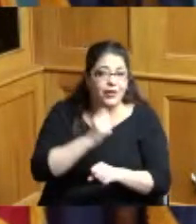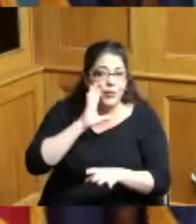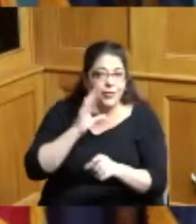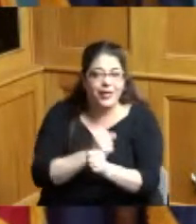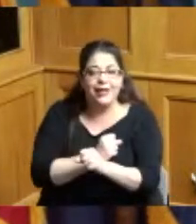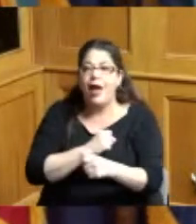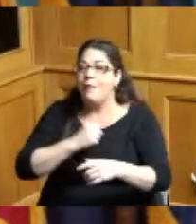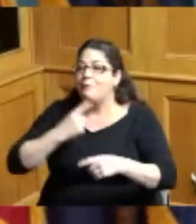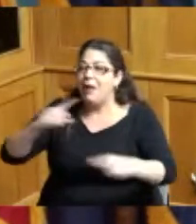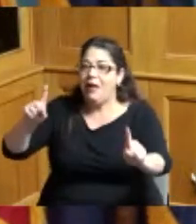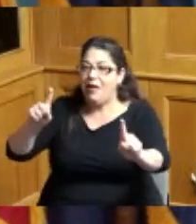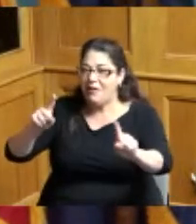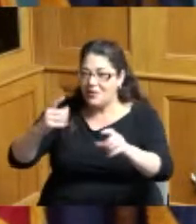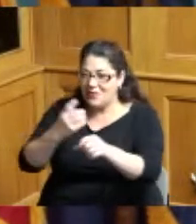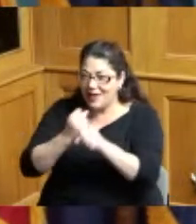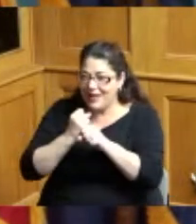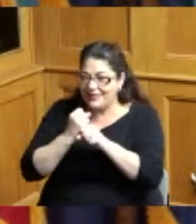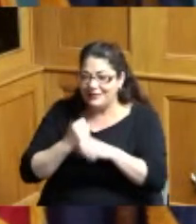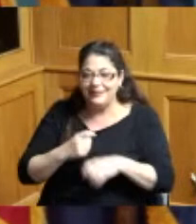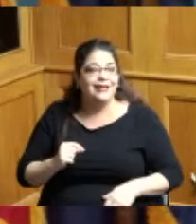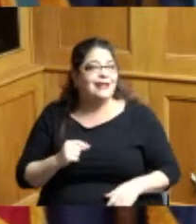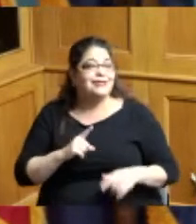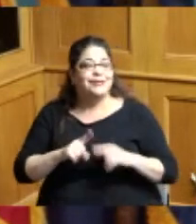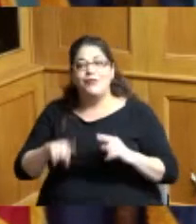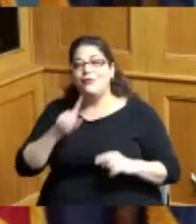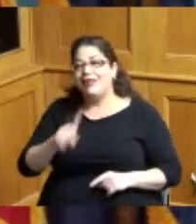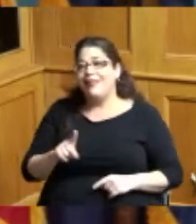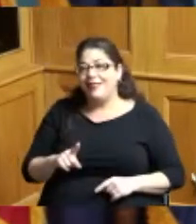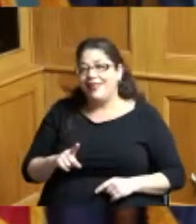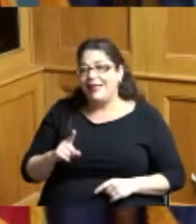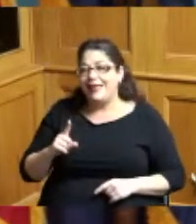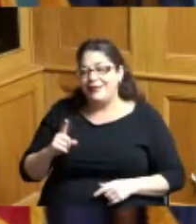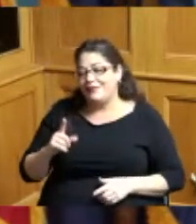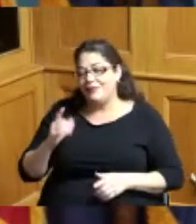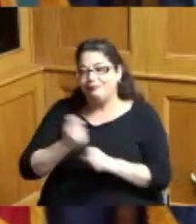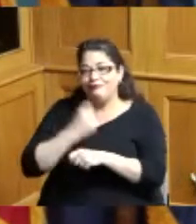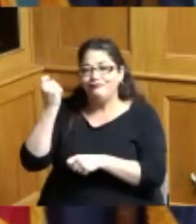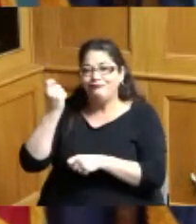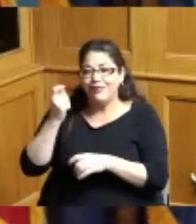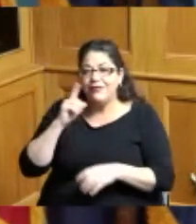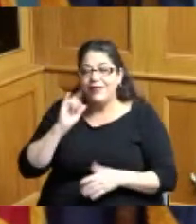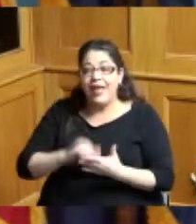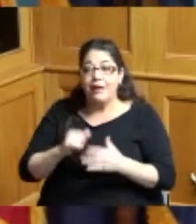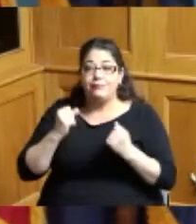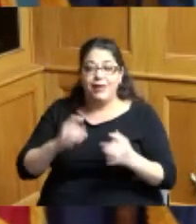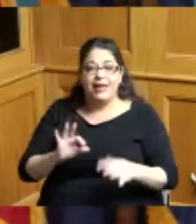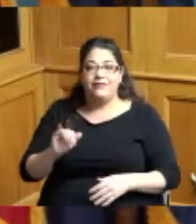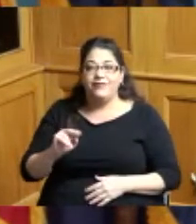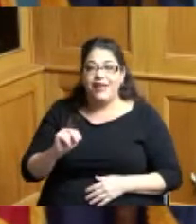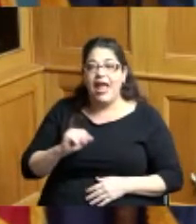and so I'm just really excited about that a lot of fans going to the airport many have sent some